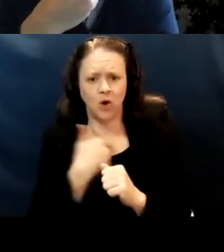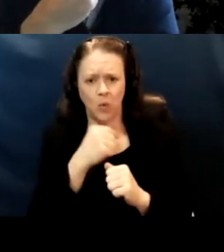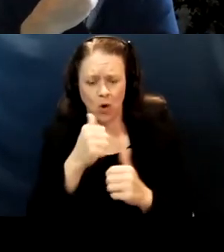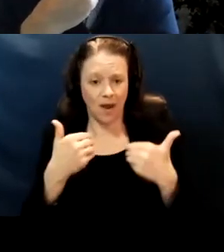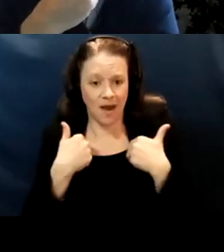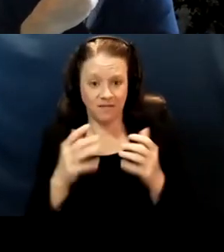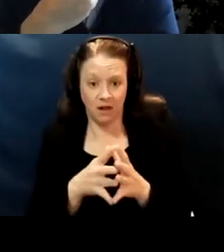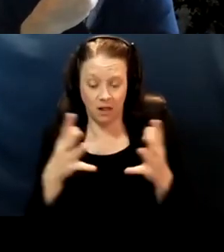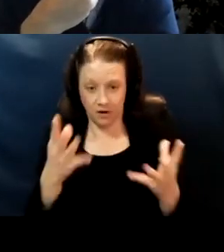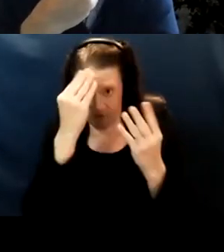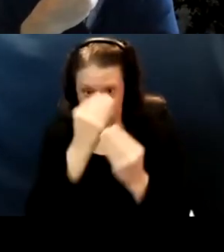of information on that yet.